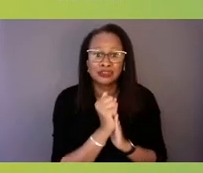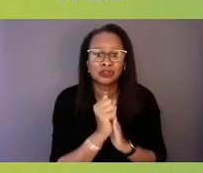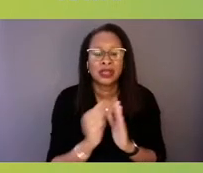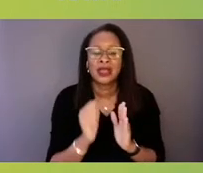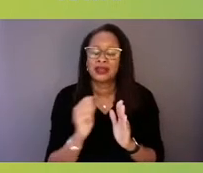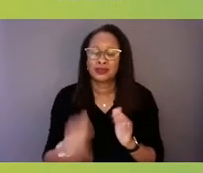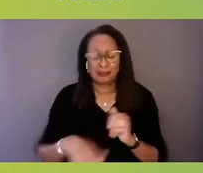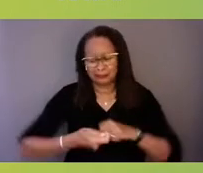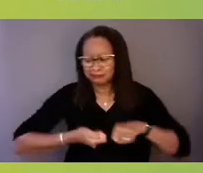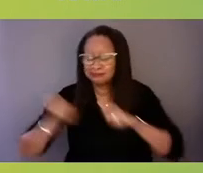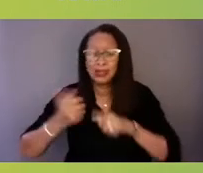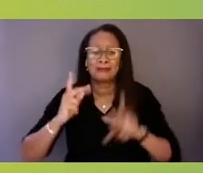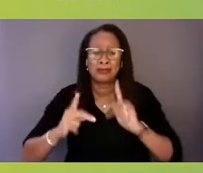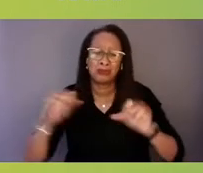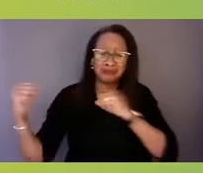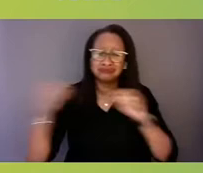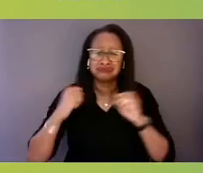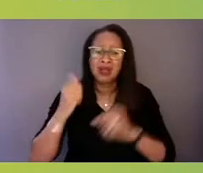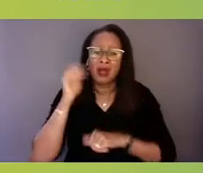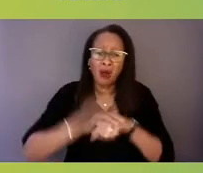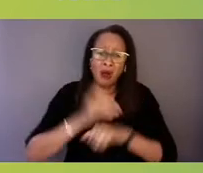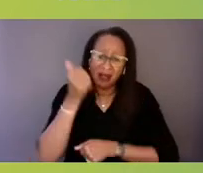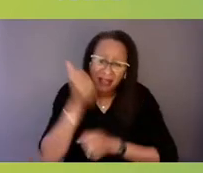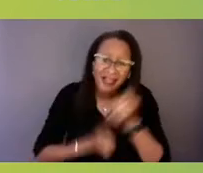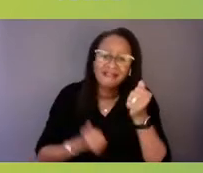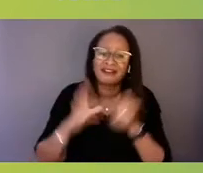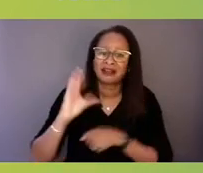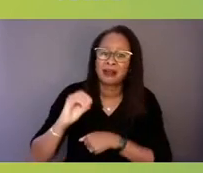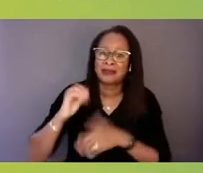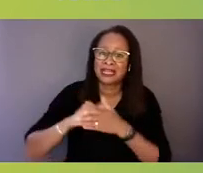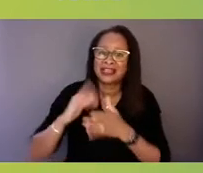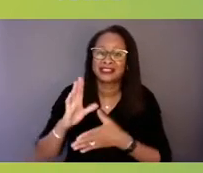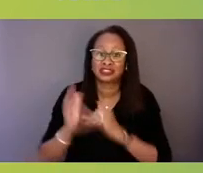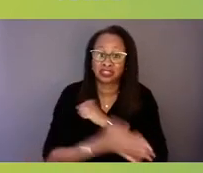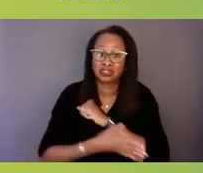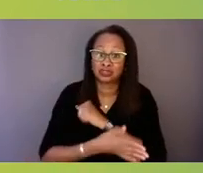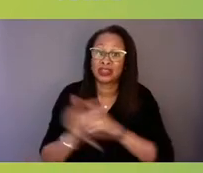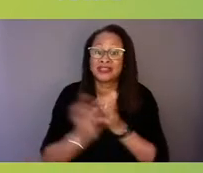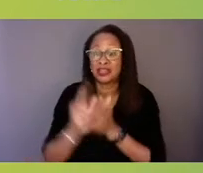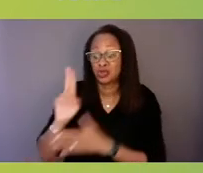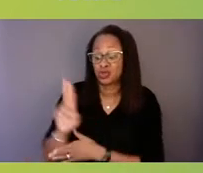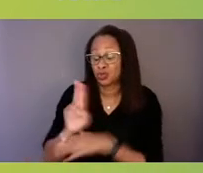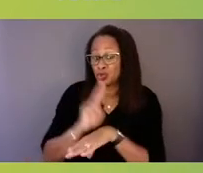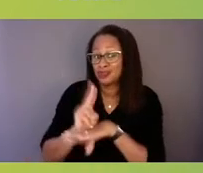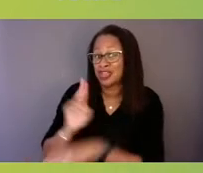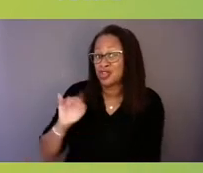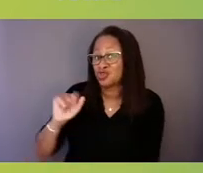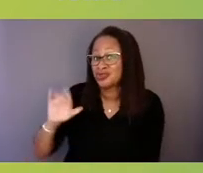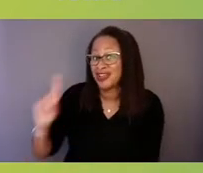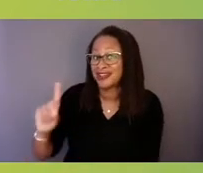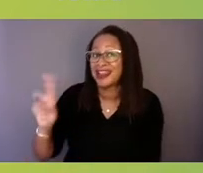on every company in this country that used United as their third party administrator.